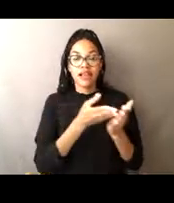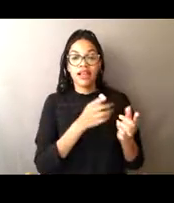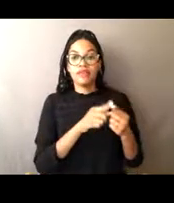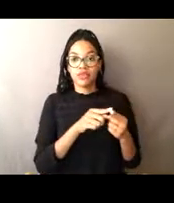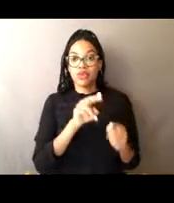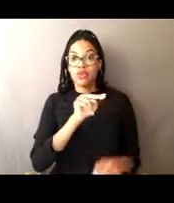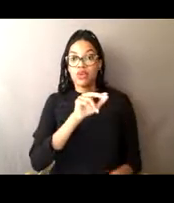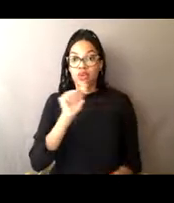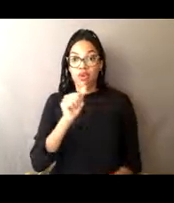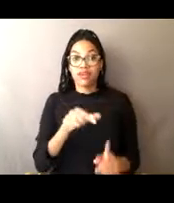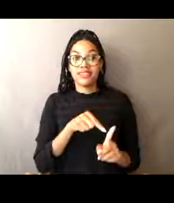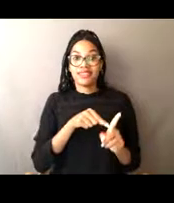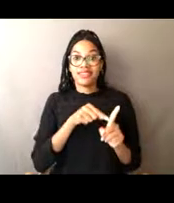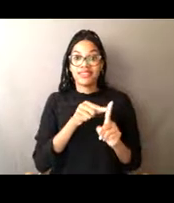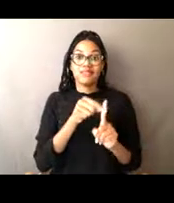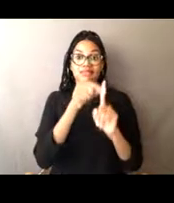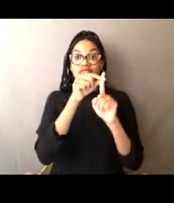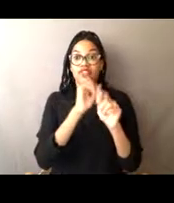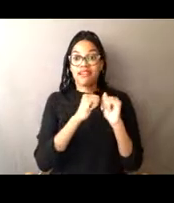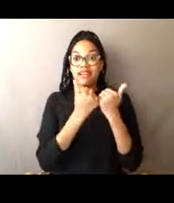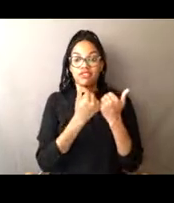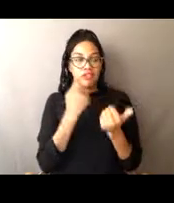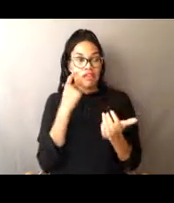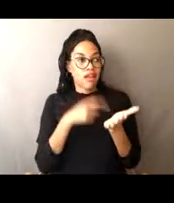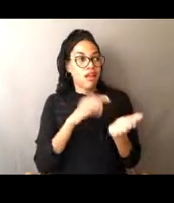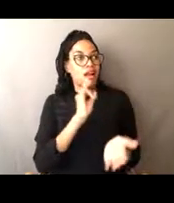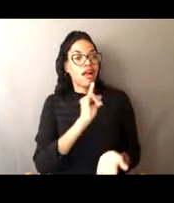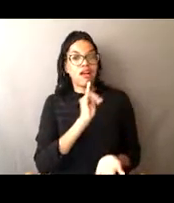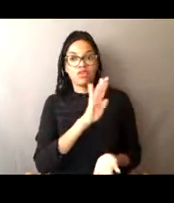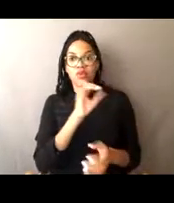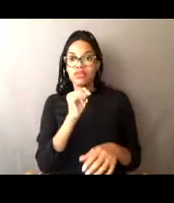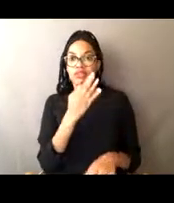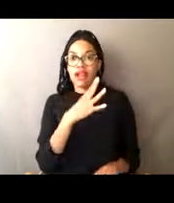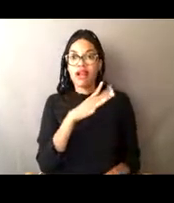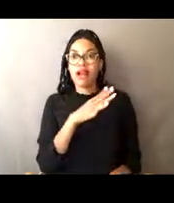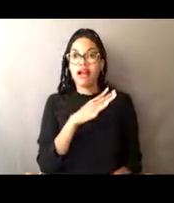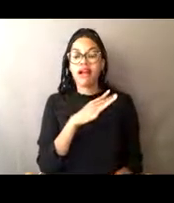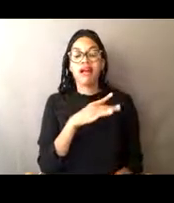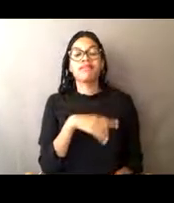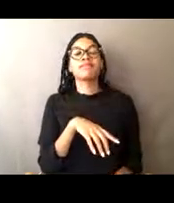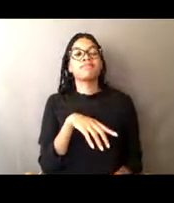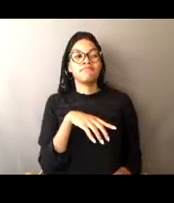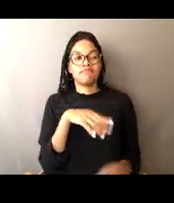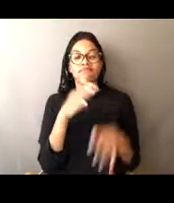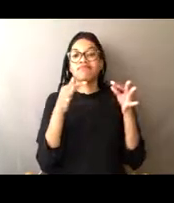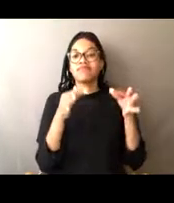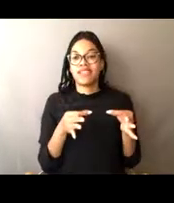that they had this job out there. So I applied, I thought it was so great to be able